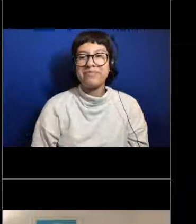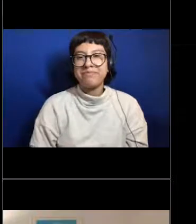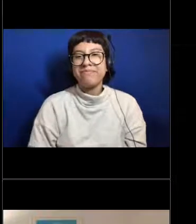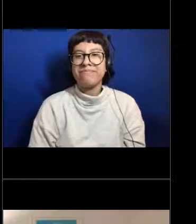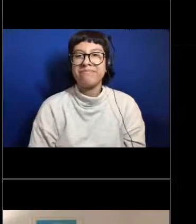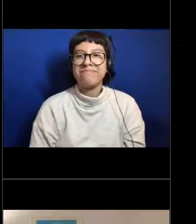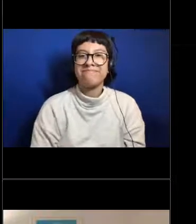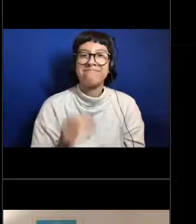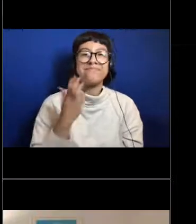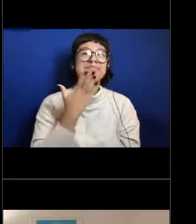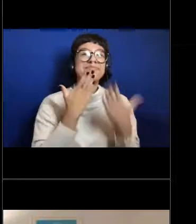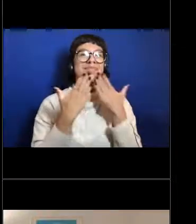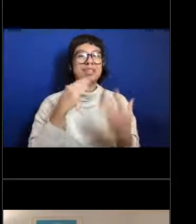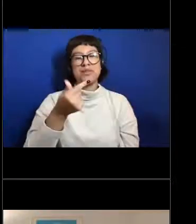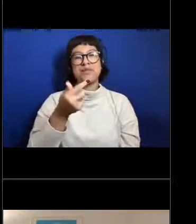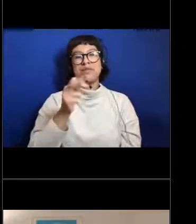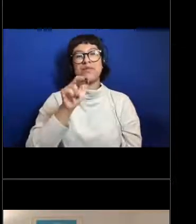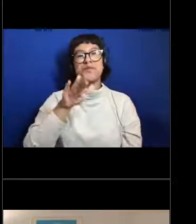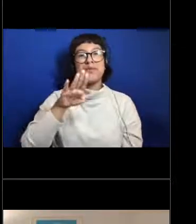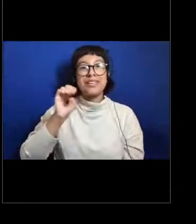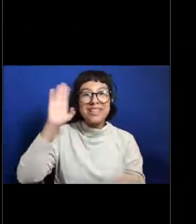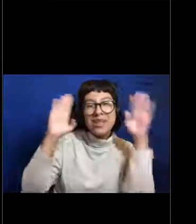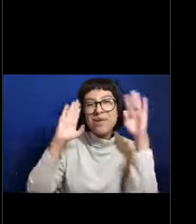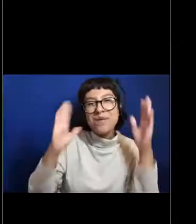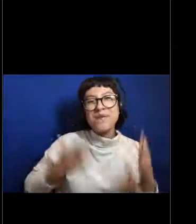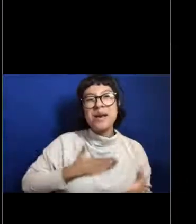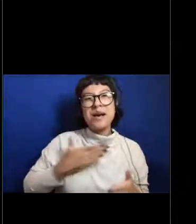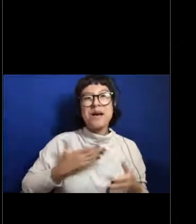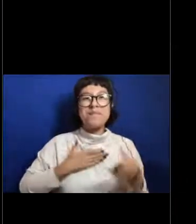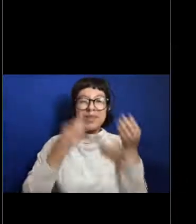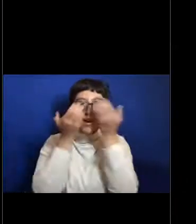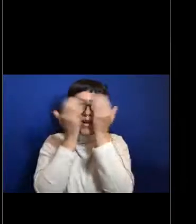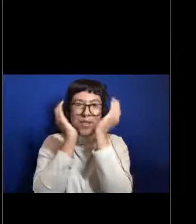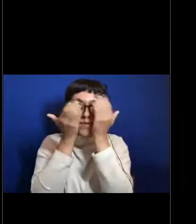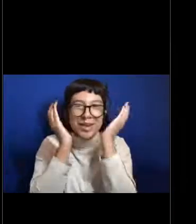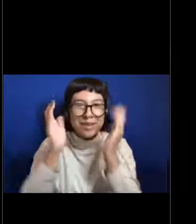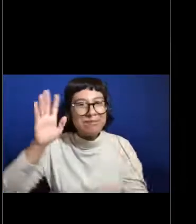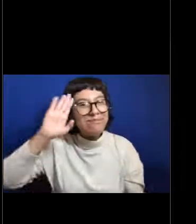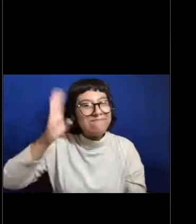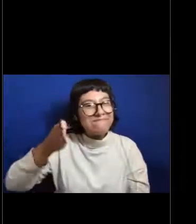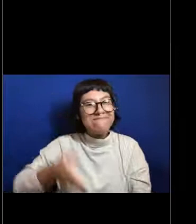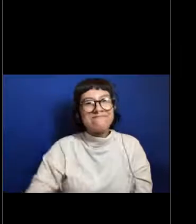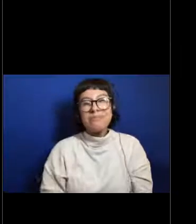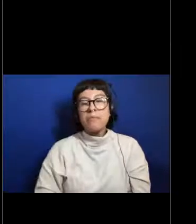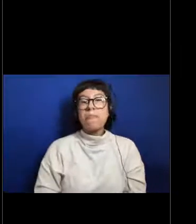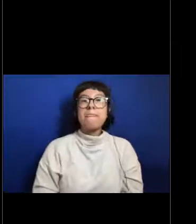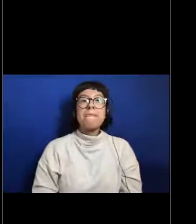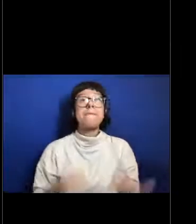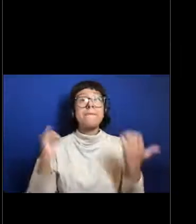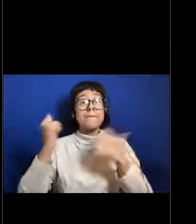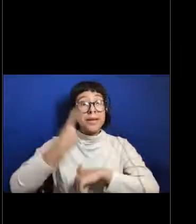Thank you, Grace and hi, everyone and Happy Halloween. So today I am going to talk